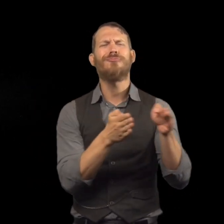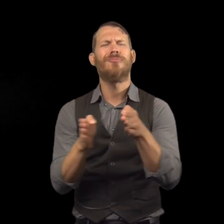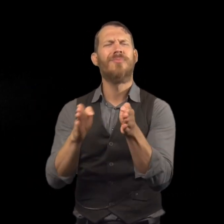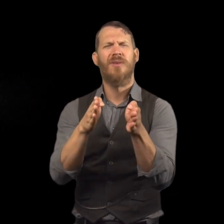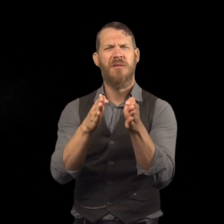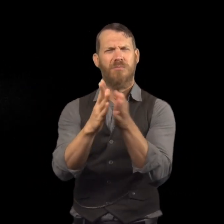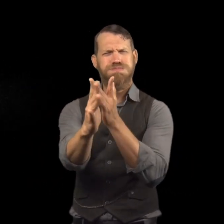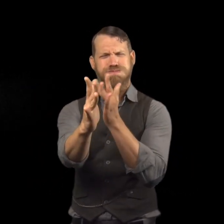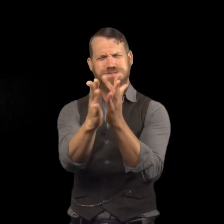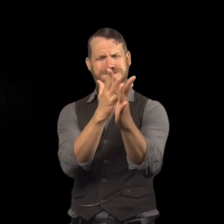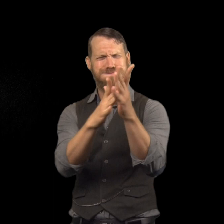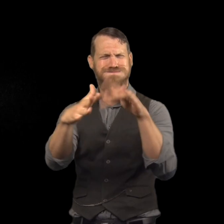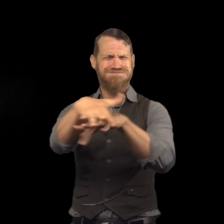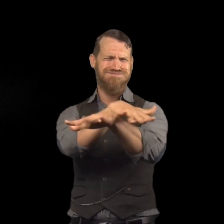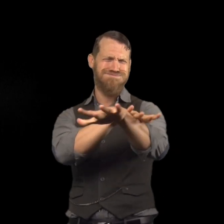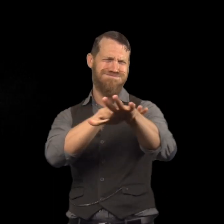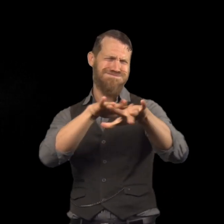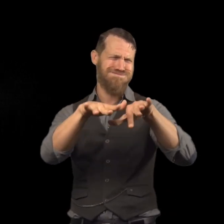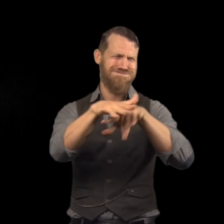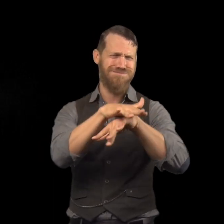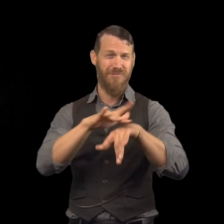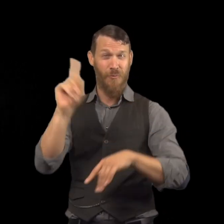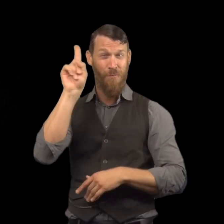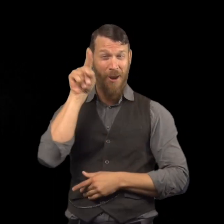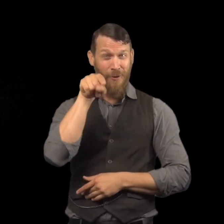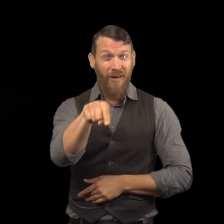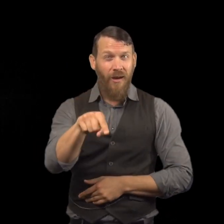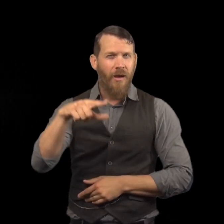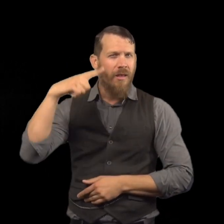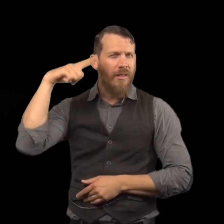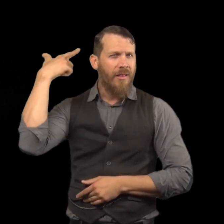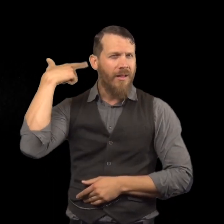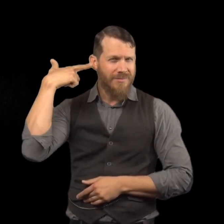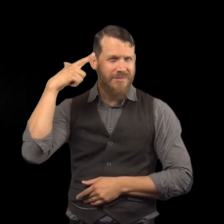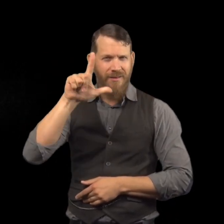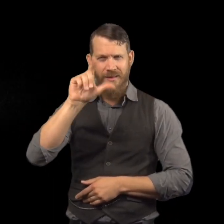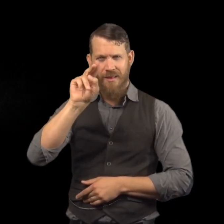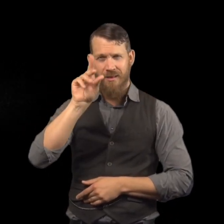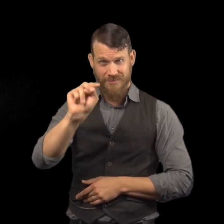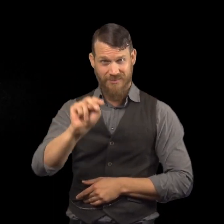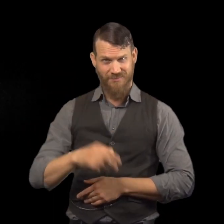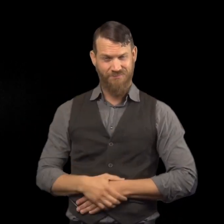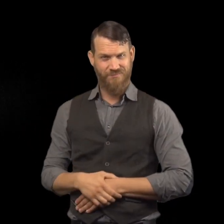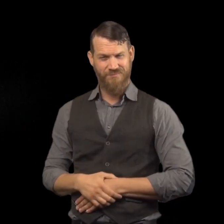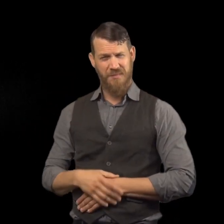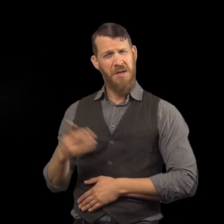they were out for their weekly stroll through the busy streets of London.